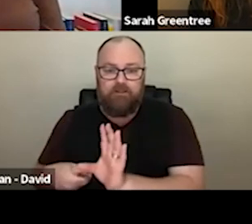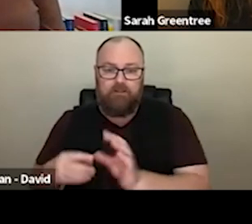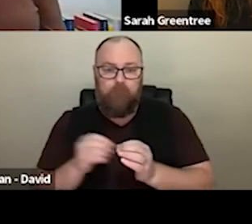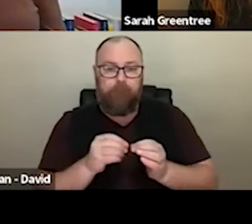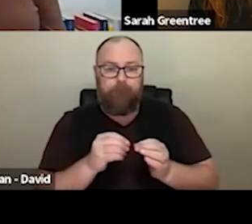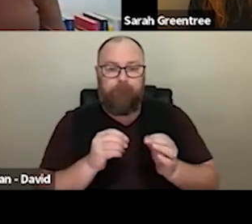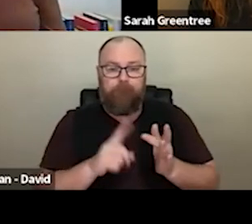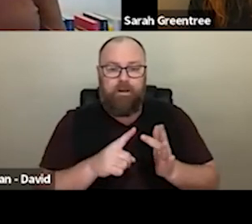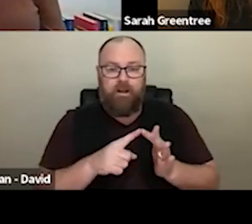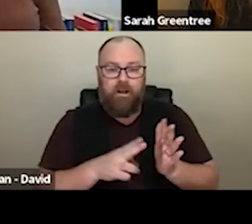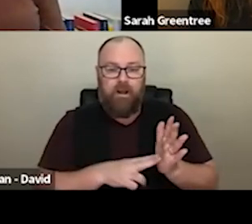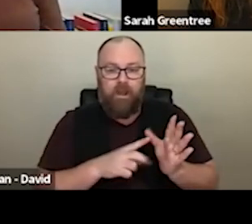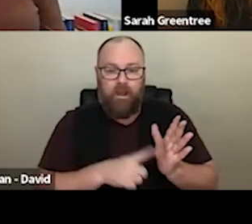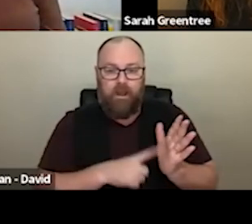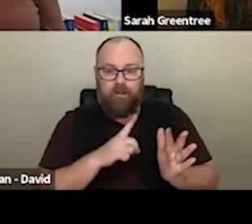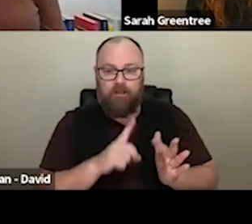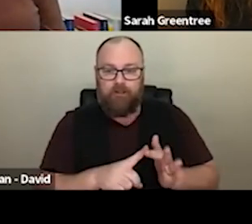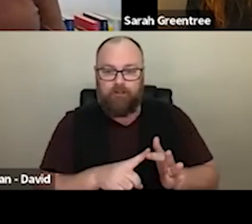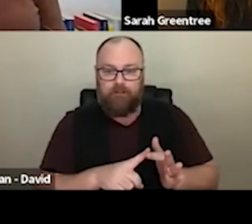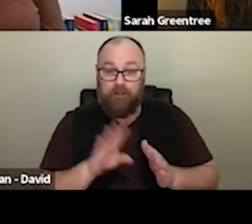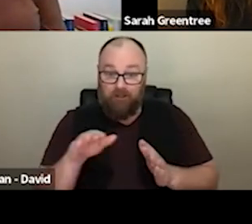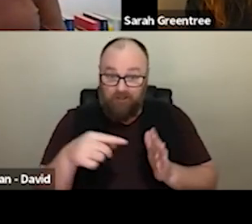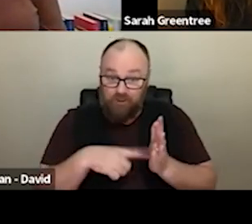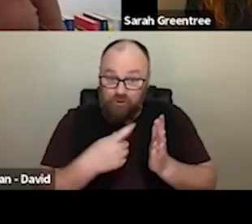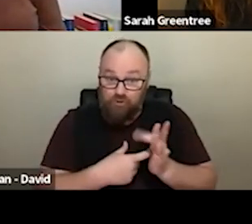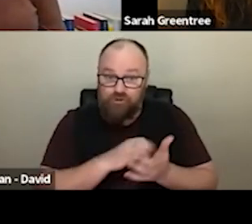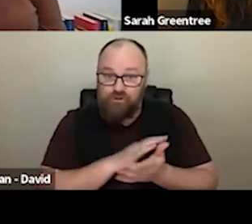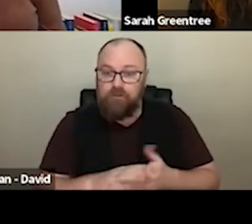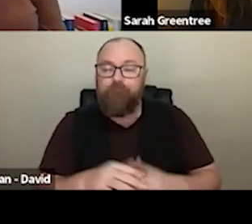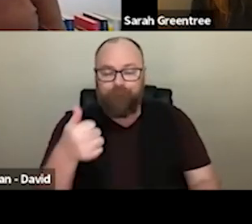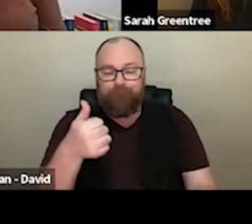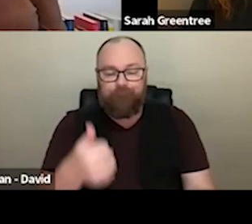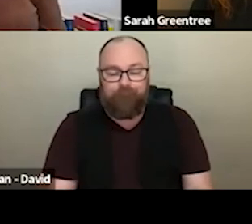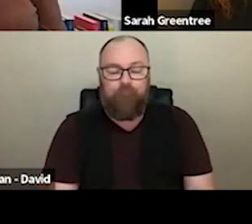festivals, or by Biennale's? Trish? Thank you for the question, we don't have a specific funding for festivals, but I would recommend that you have a chat with Michaela our head of visual arts.